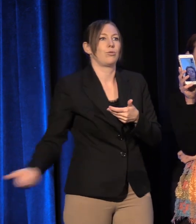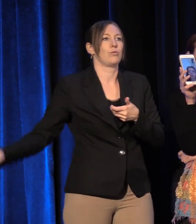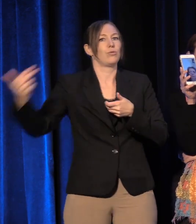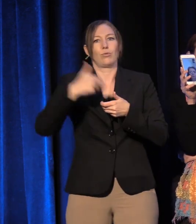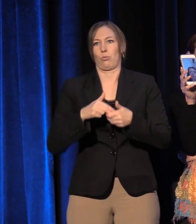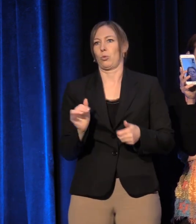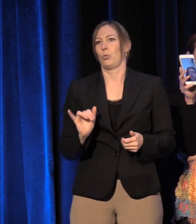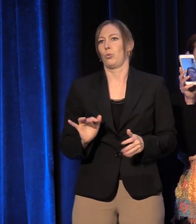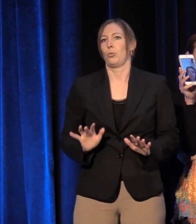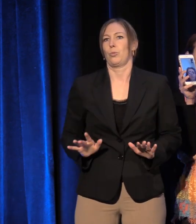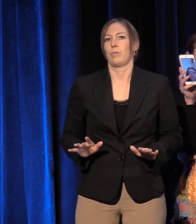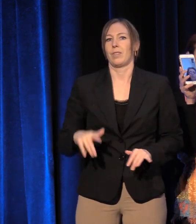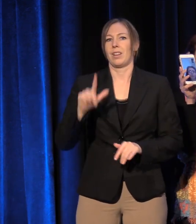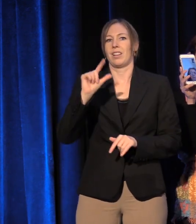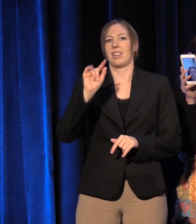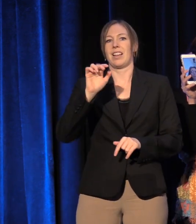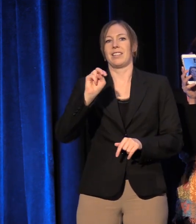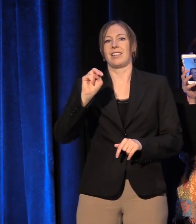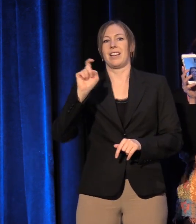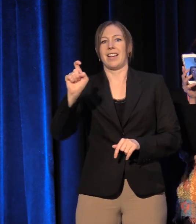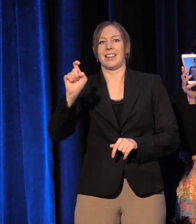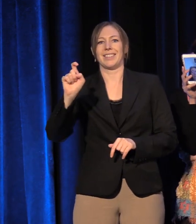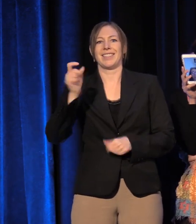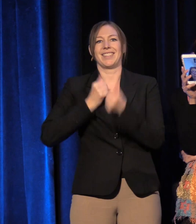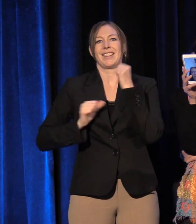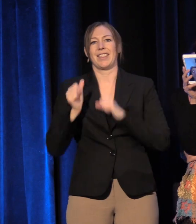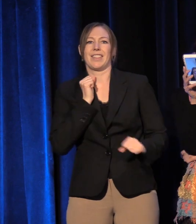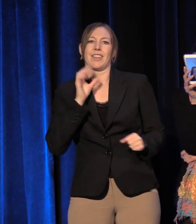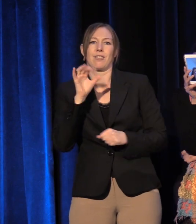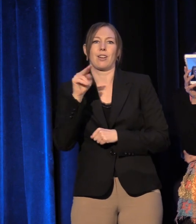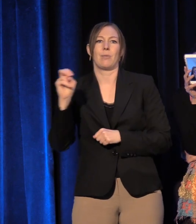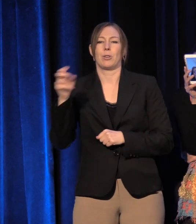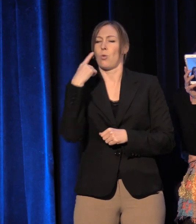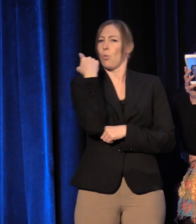The Latinx Theatre Commons is just one intervention to create the New American Theatre.